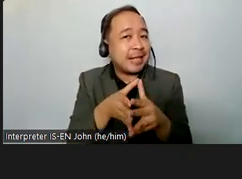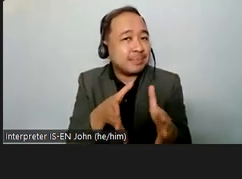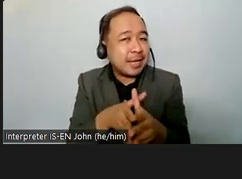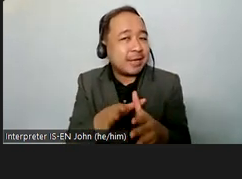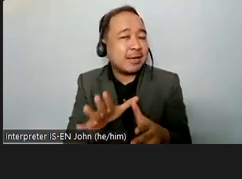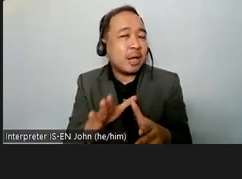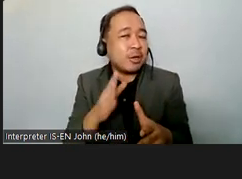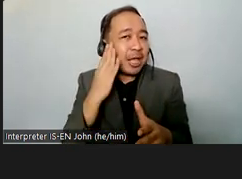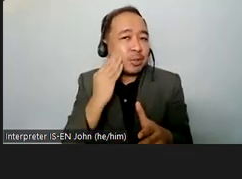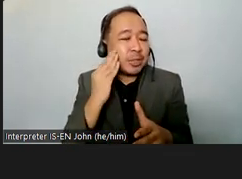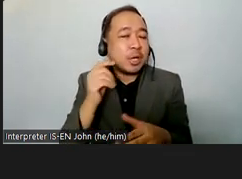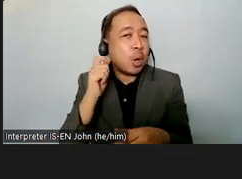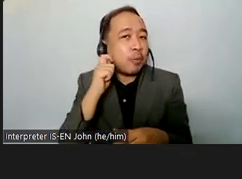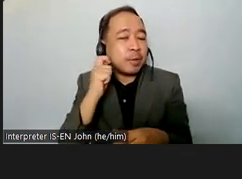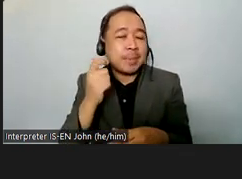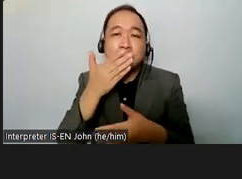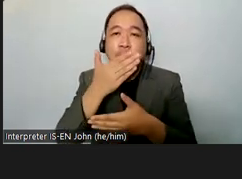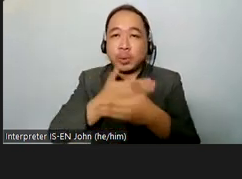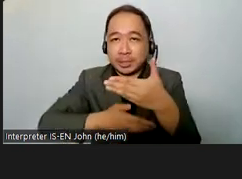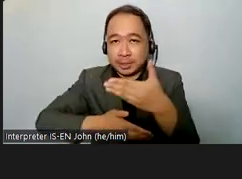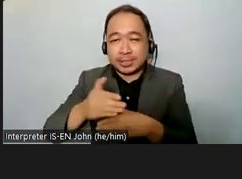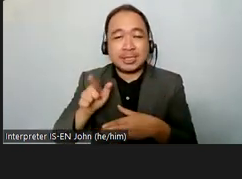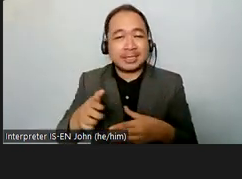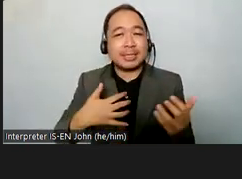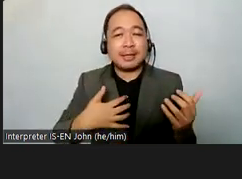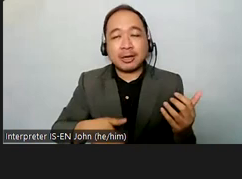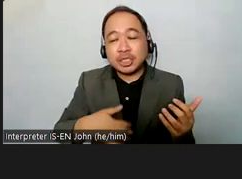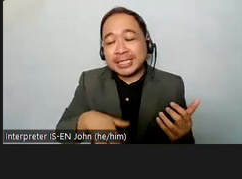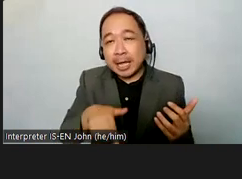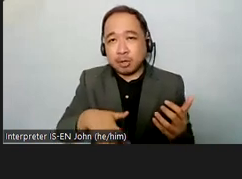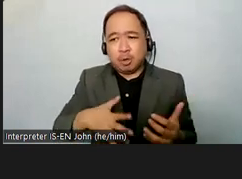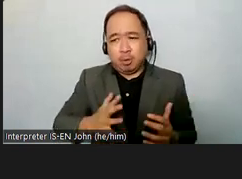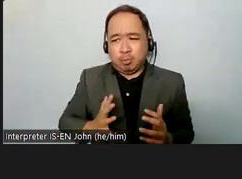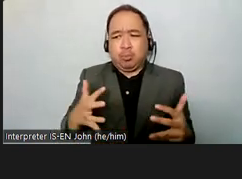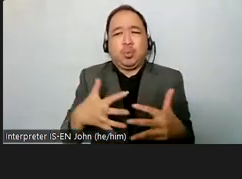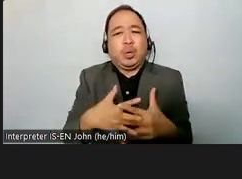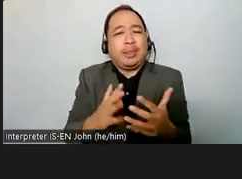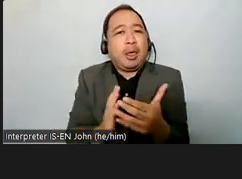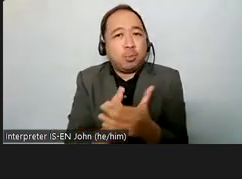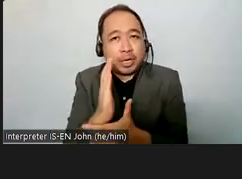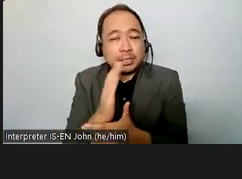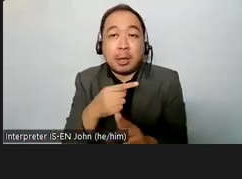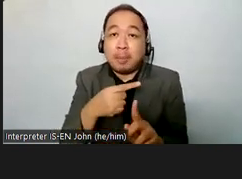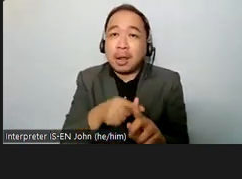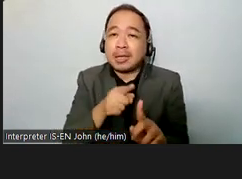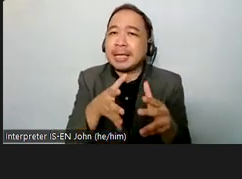to their sexual and reproductive rights and she's also going to talk about her work with lucid frida